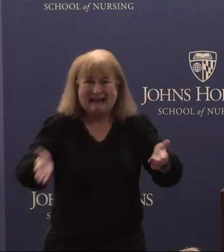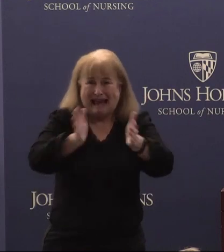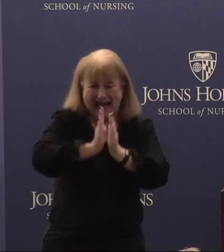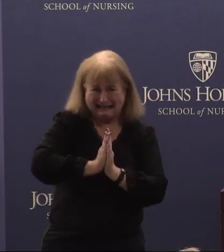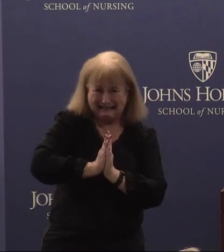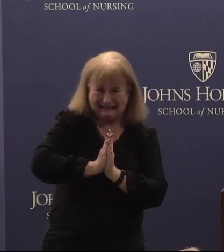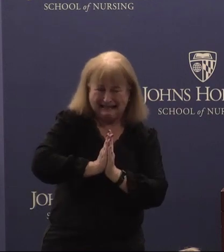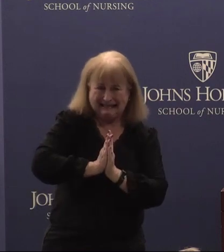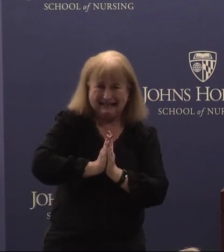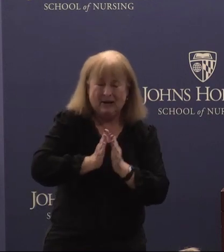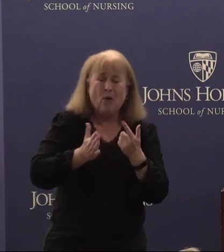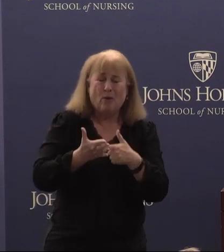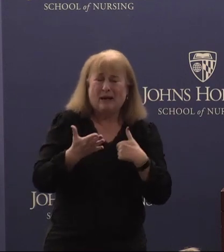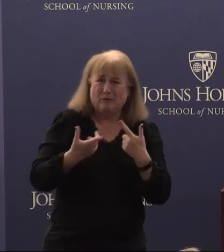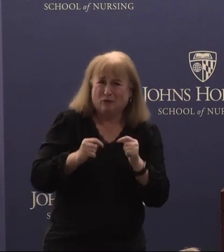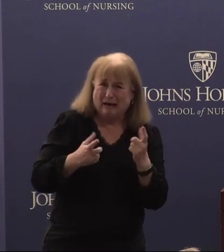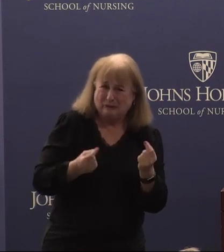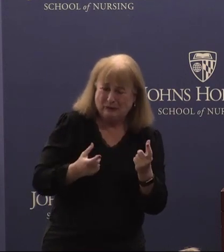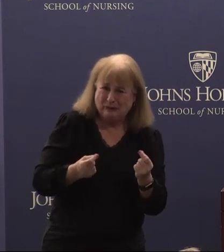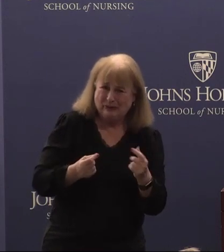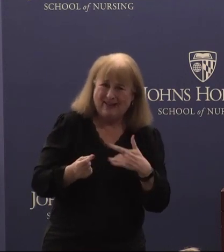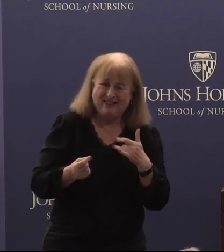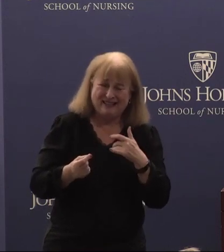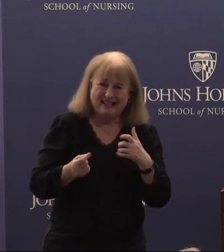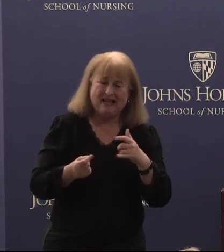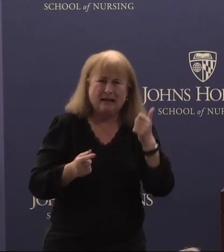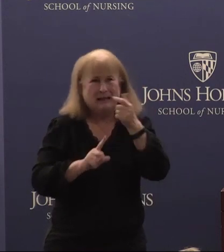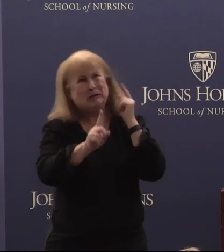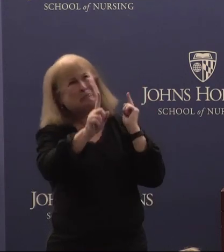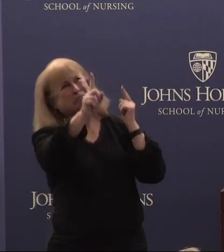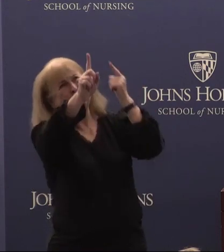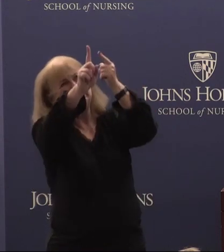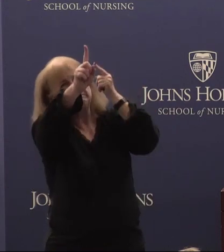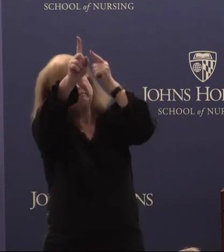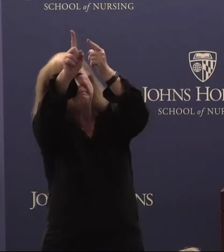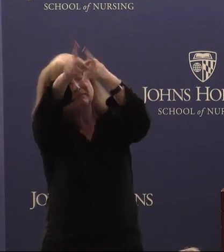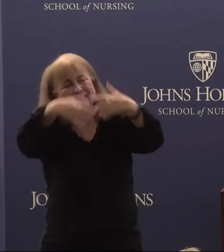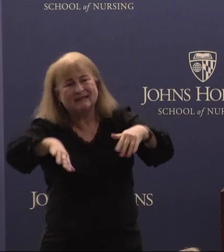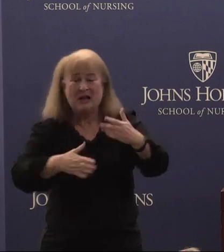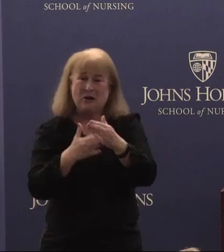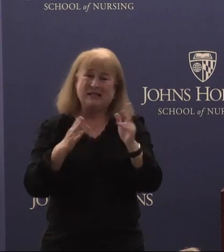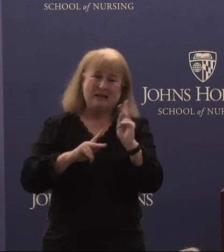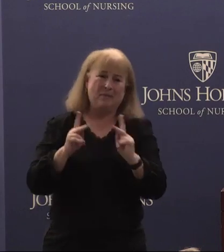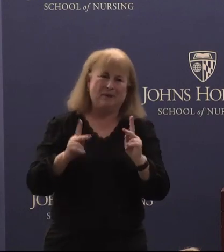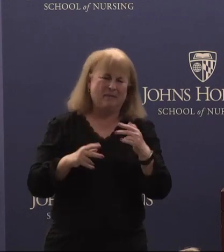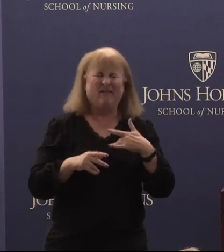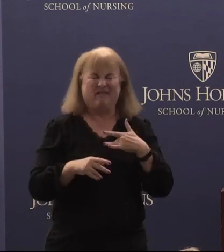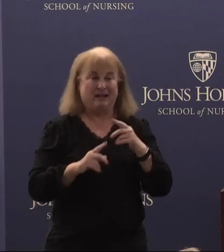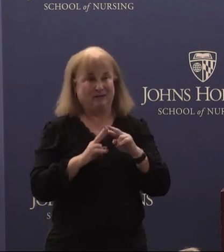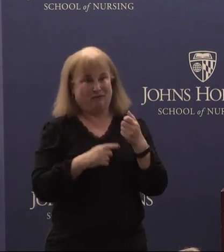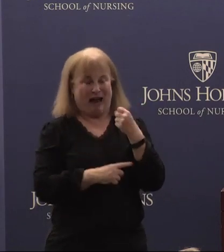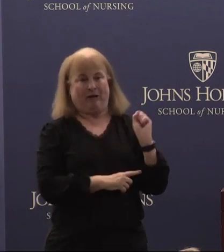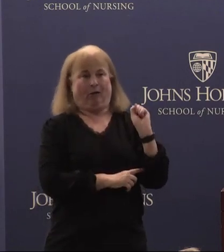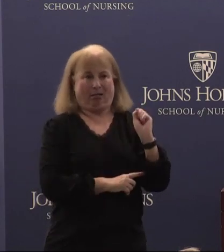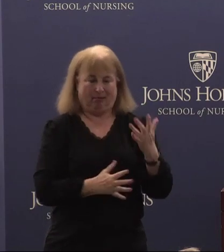thing we're trying to do. It feels like a lofty goal and to some people it's still very radical,